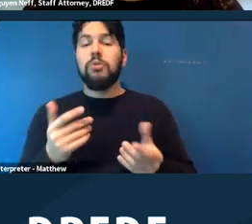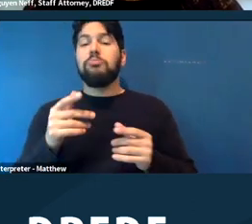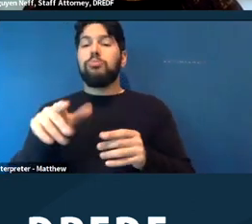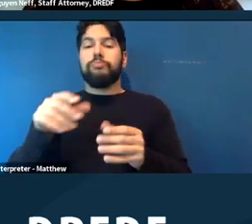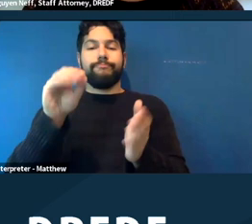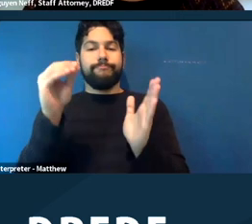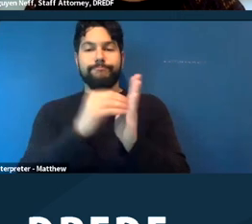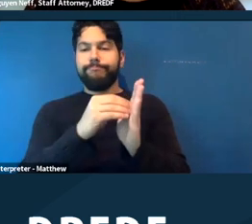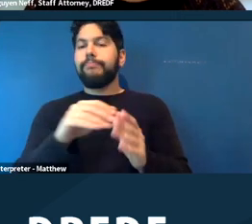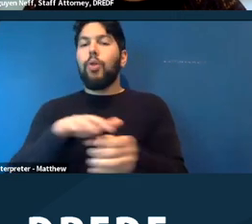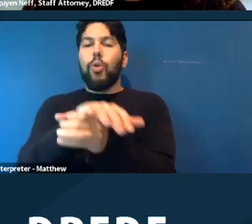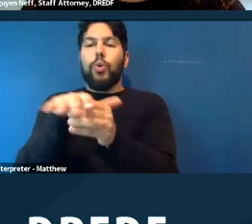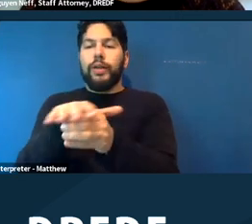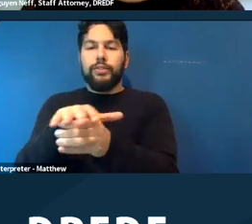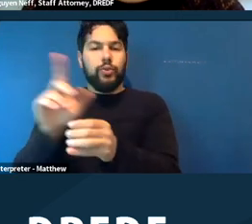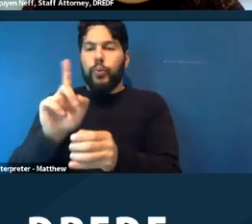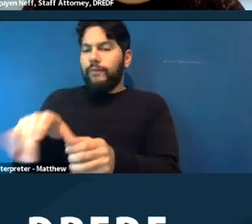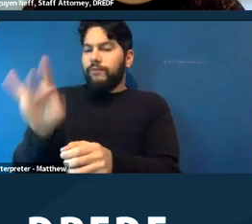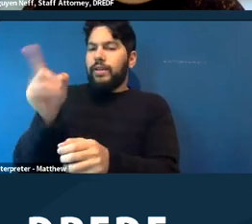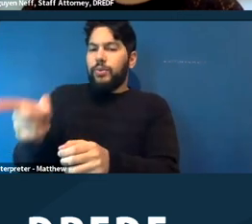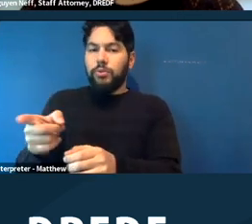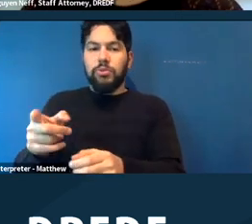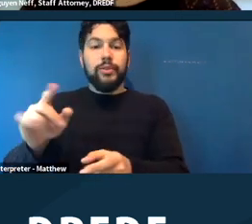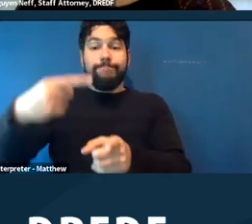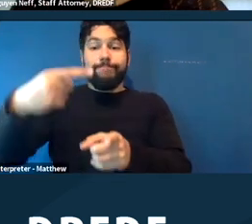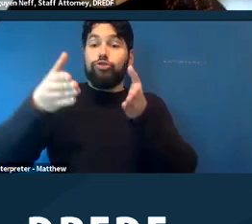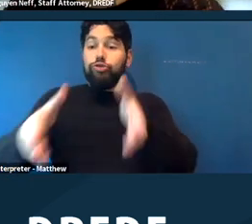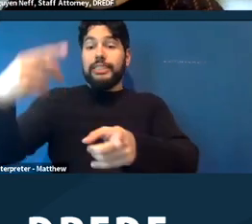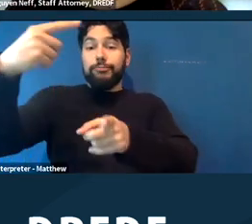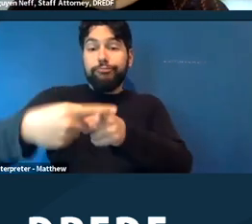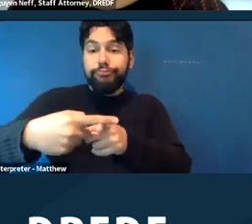where you could be found, the cross streets of that. You can also include a friend or an advocate